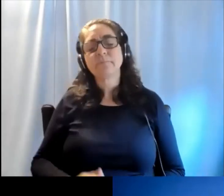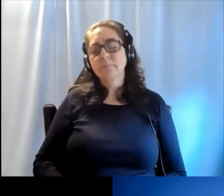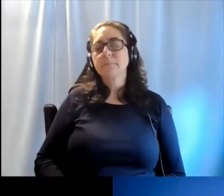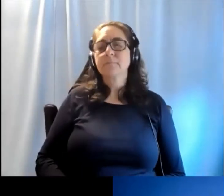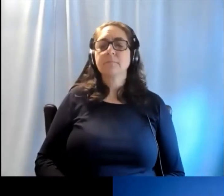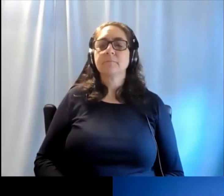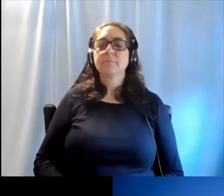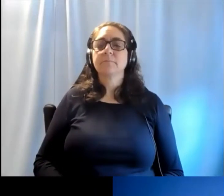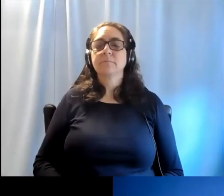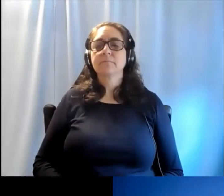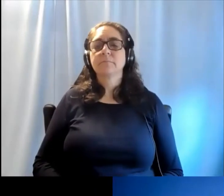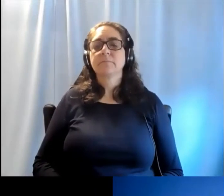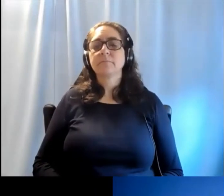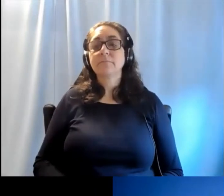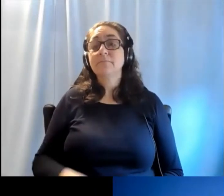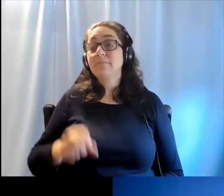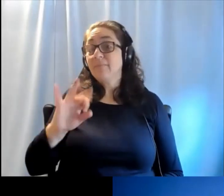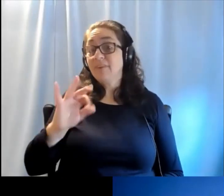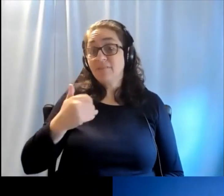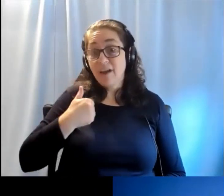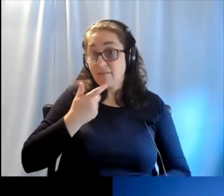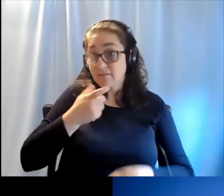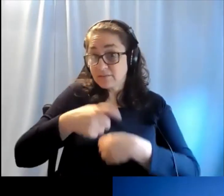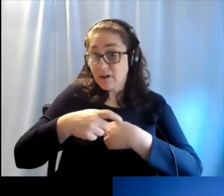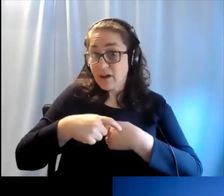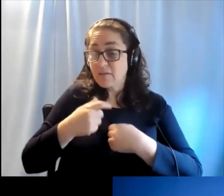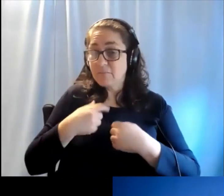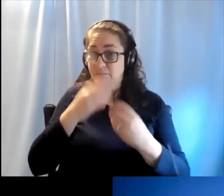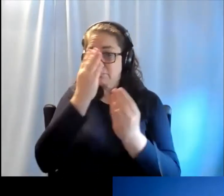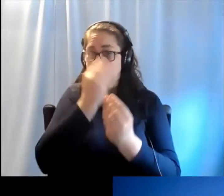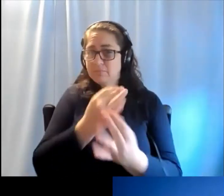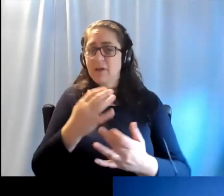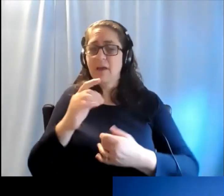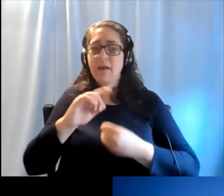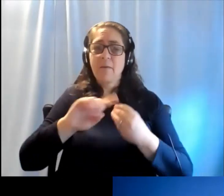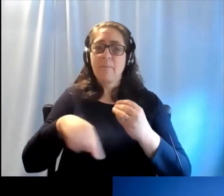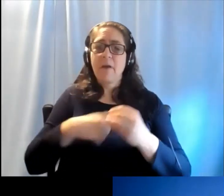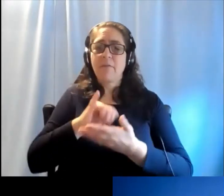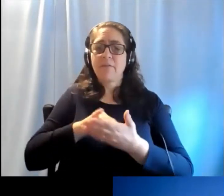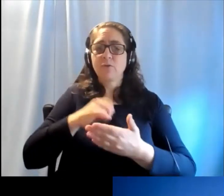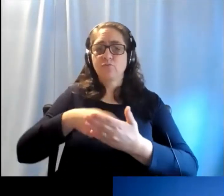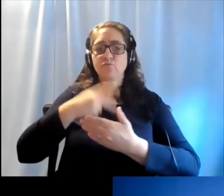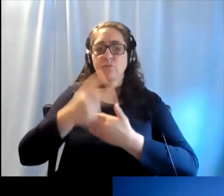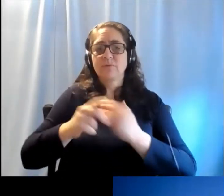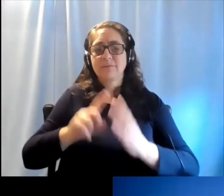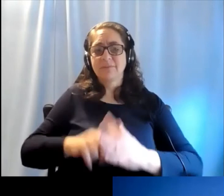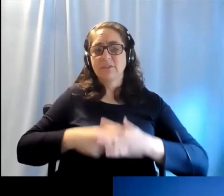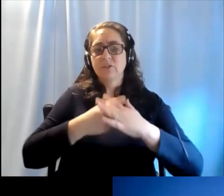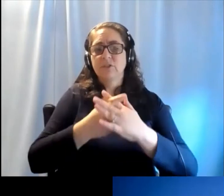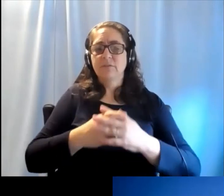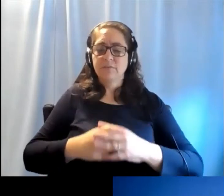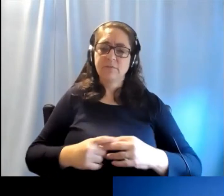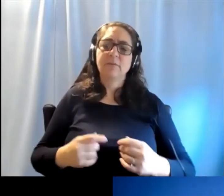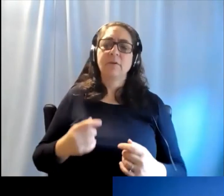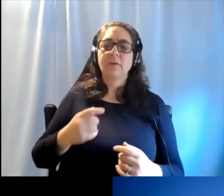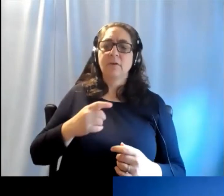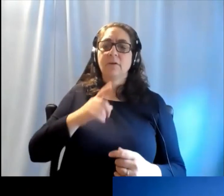So just to give a little bit, if, we have time about the initiative, so this initiative,